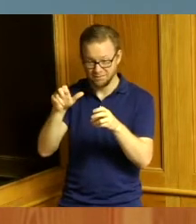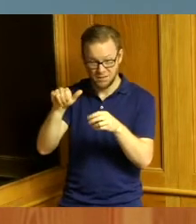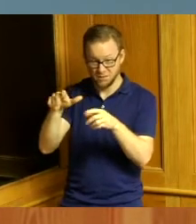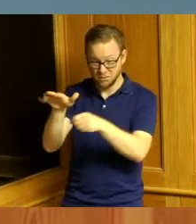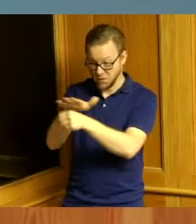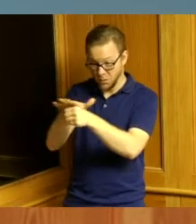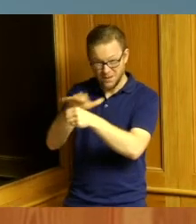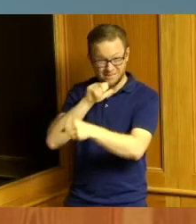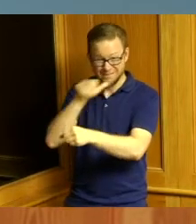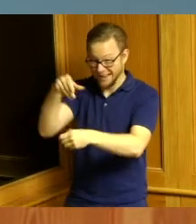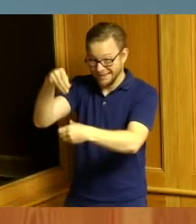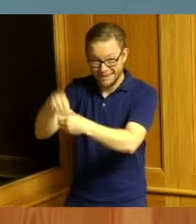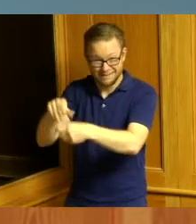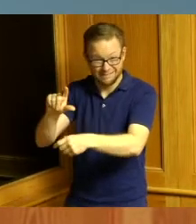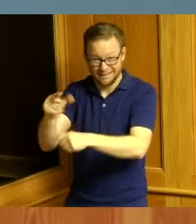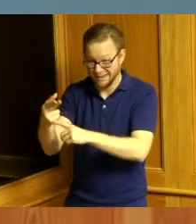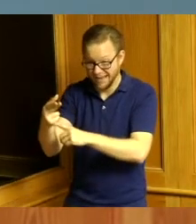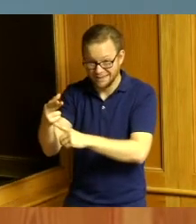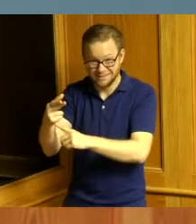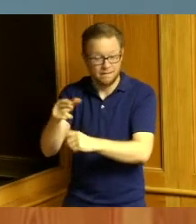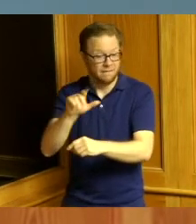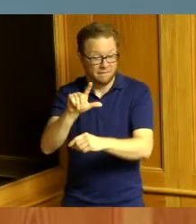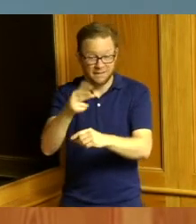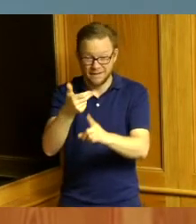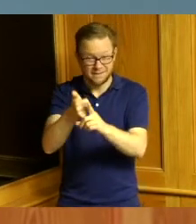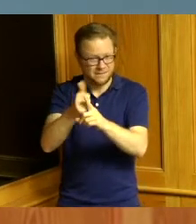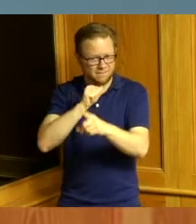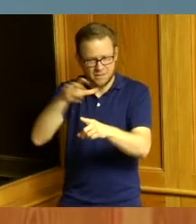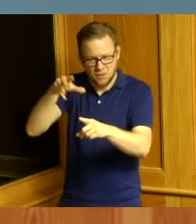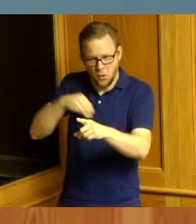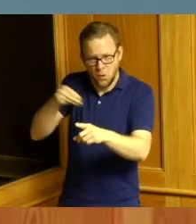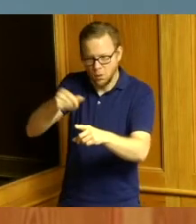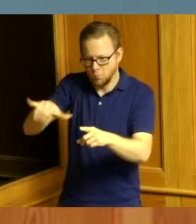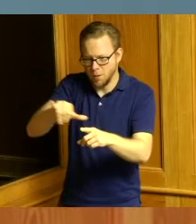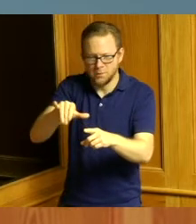they don't own the property this is an Evendale gun range